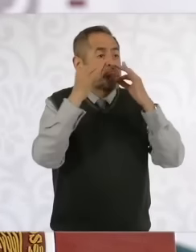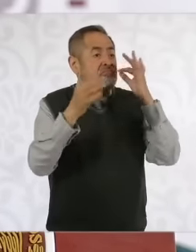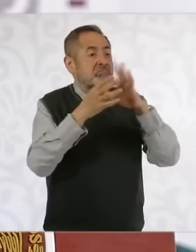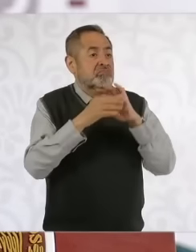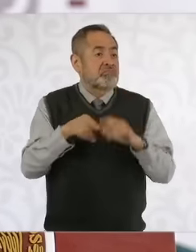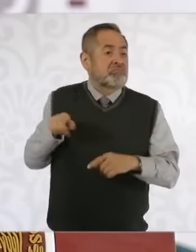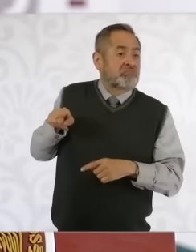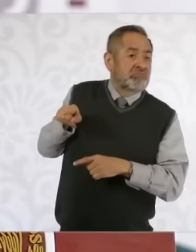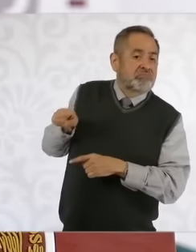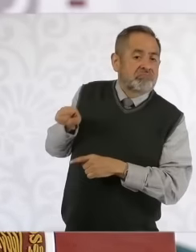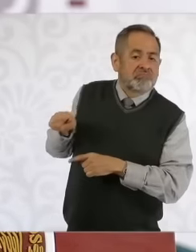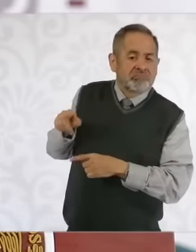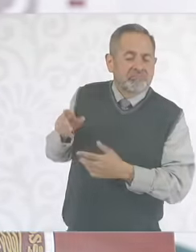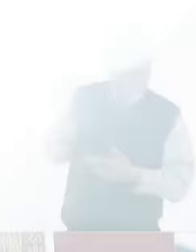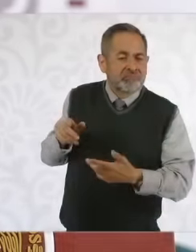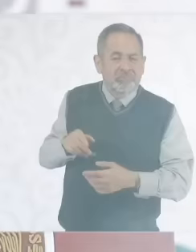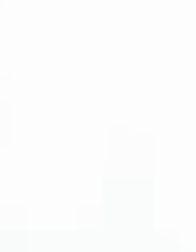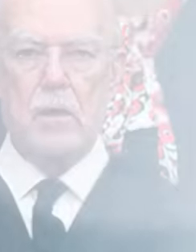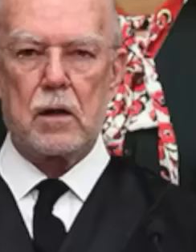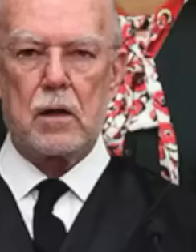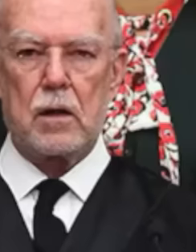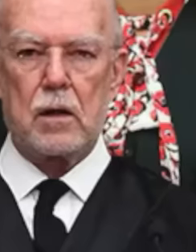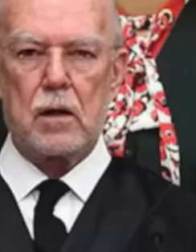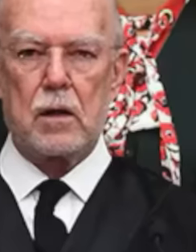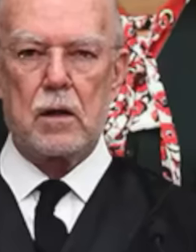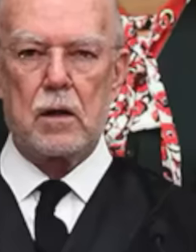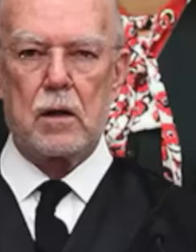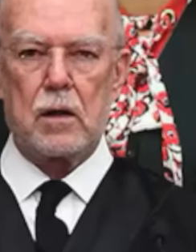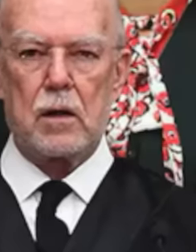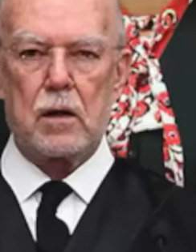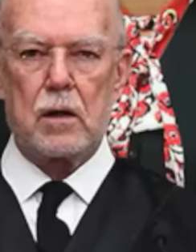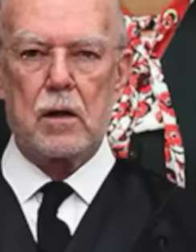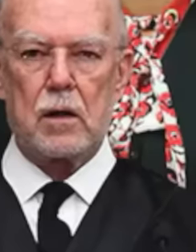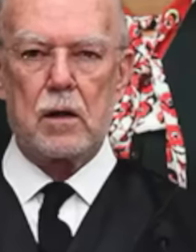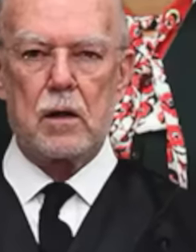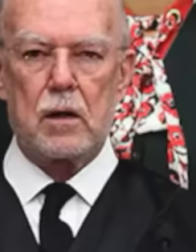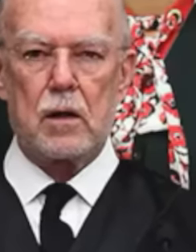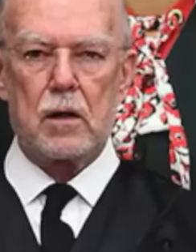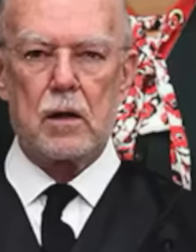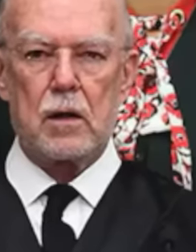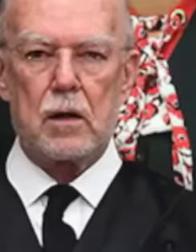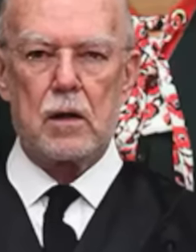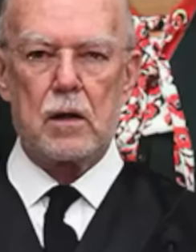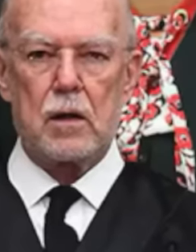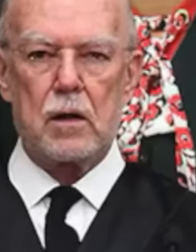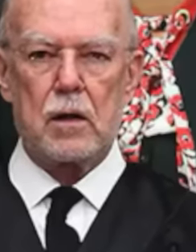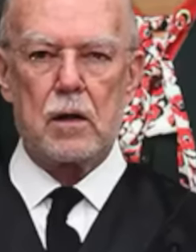who are about to resign because they themselves know that if they stay the Mexican people would not